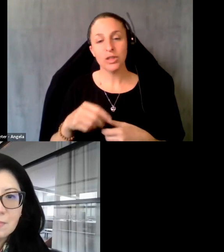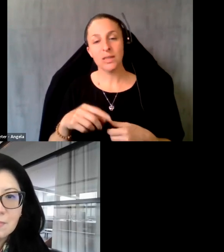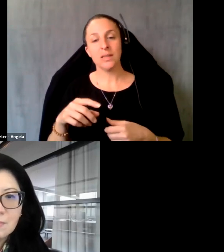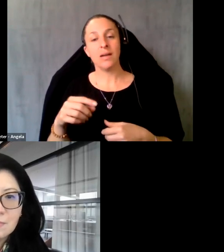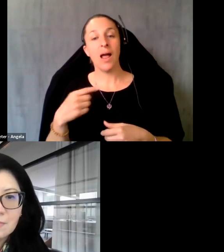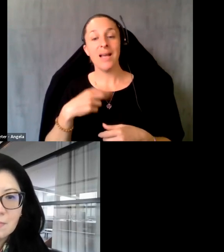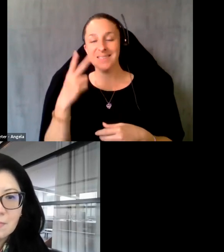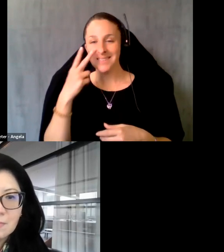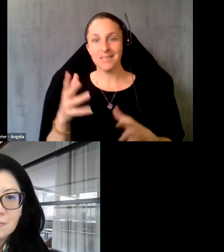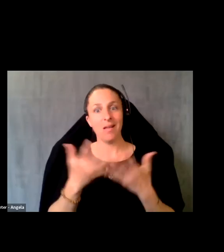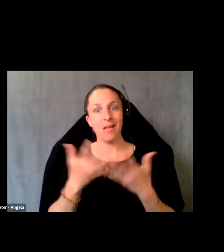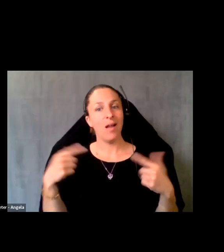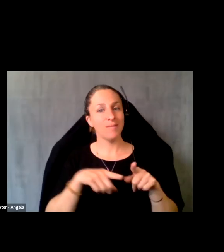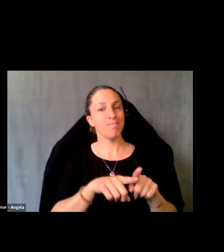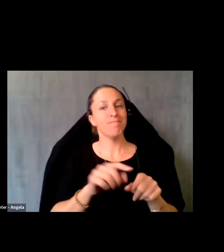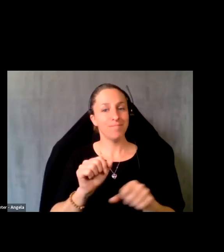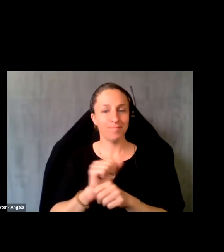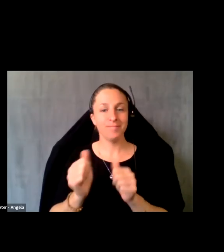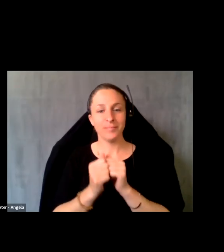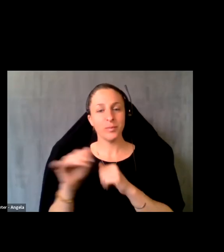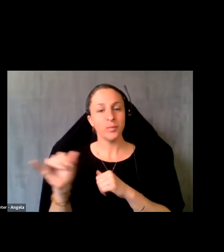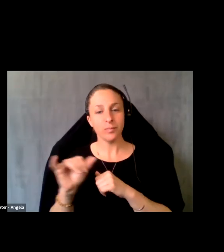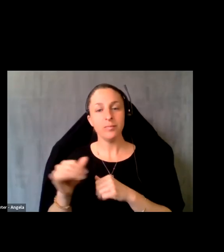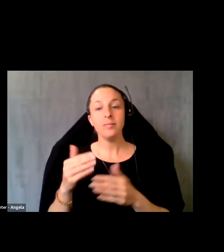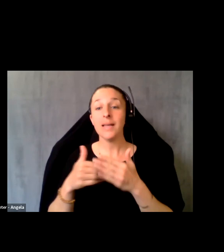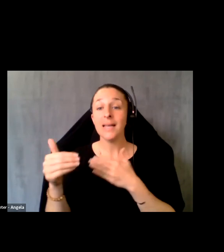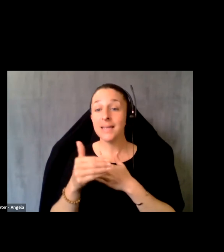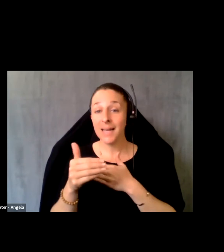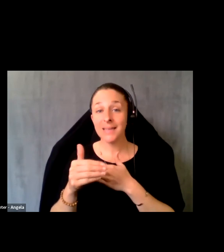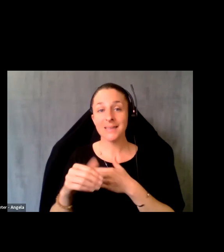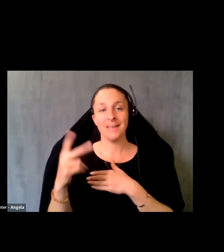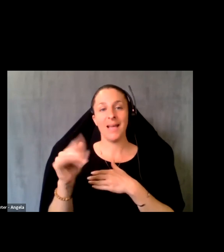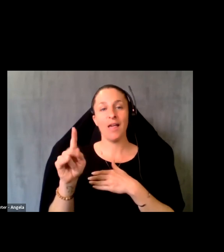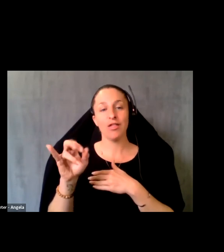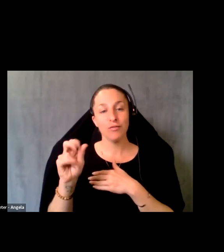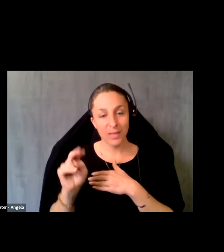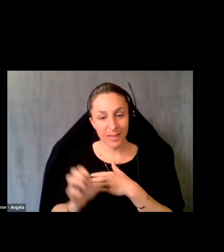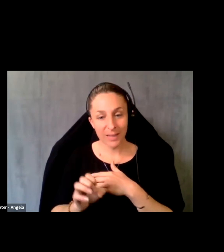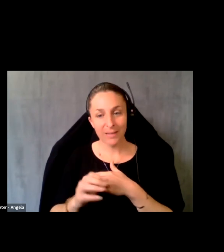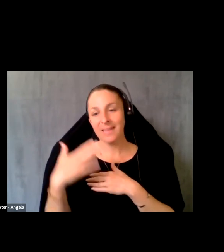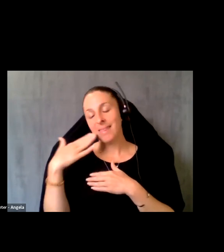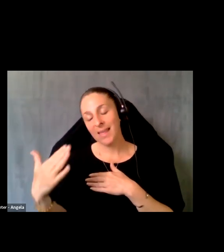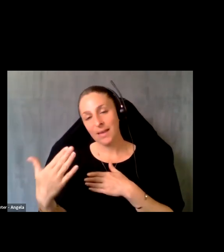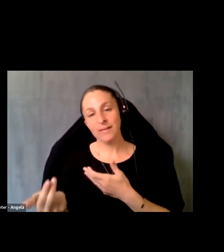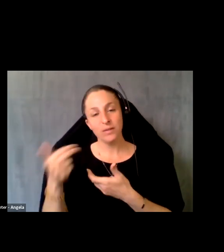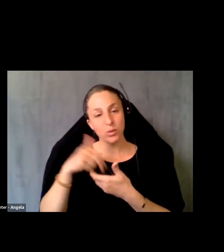alignment there, too. And yes, next up is Katherine, and thank you for joining us, and just